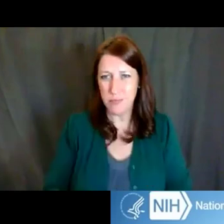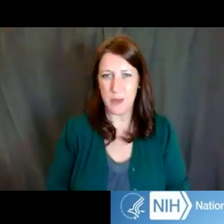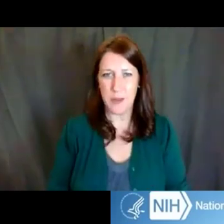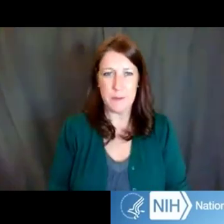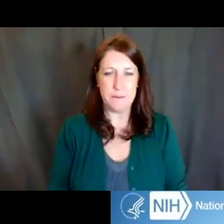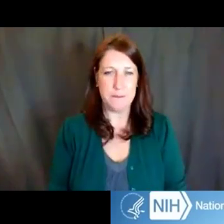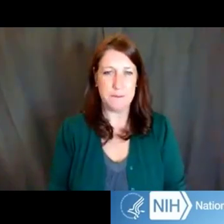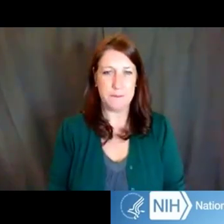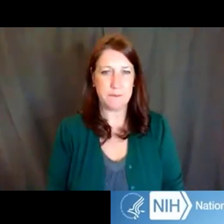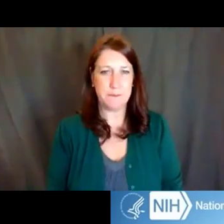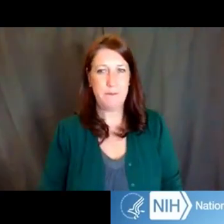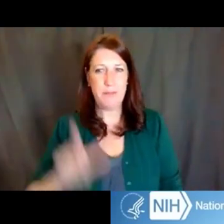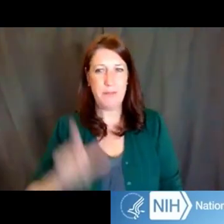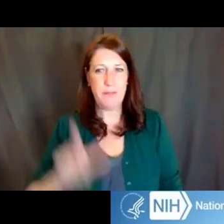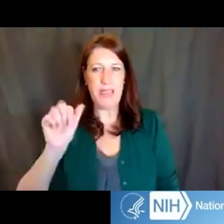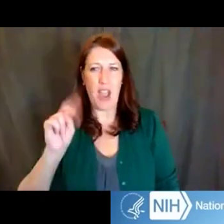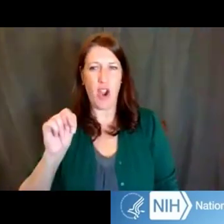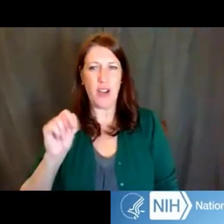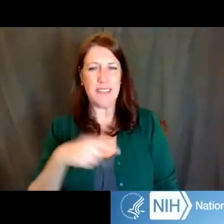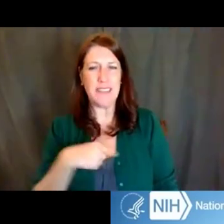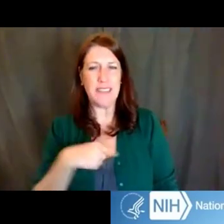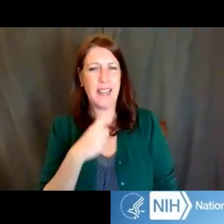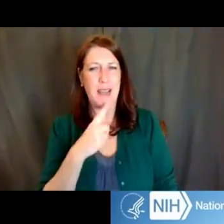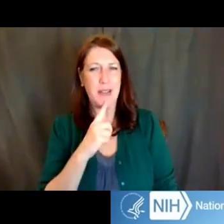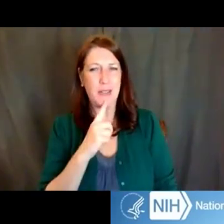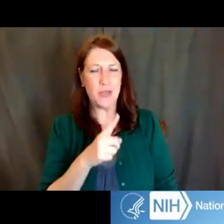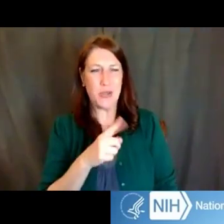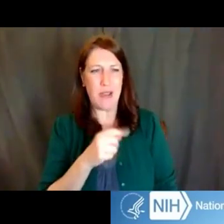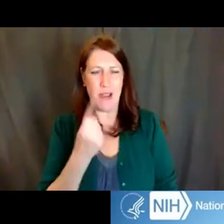Dr. Lauren Hill: I'm not sure I understand the question,